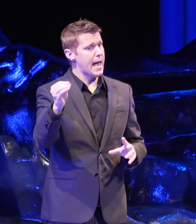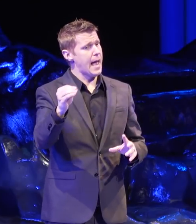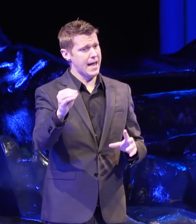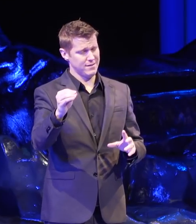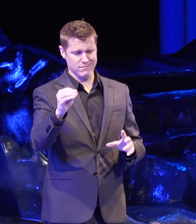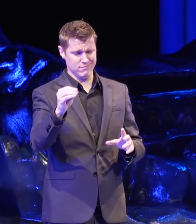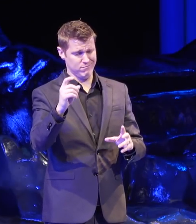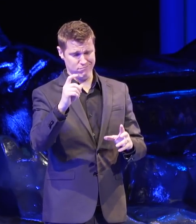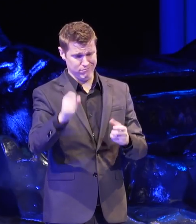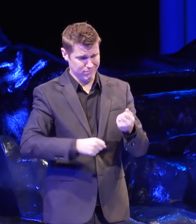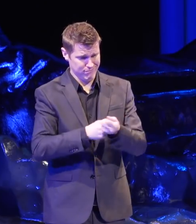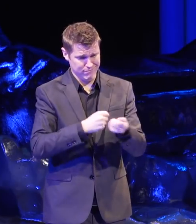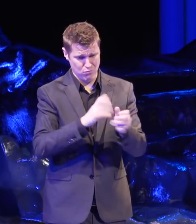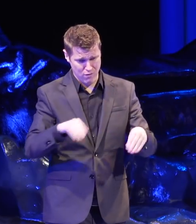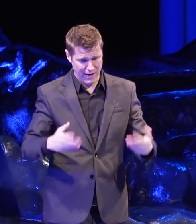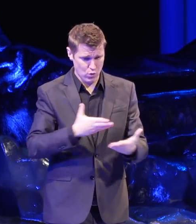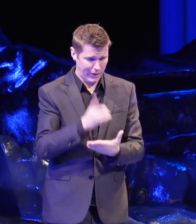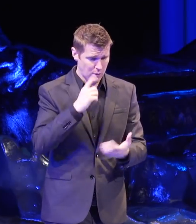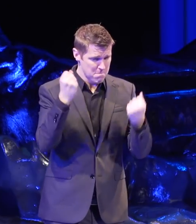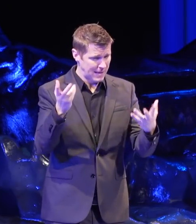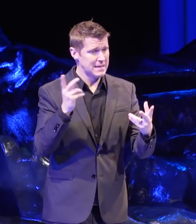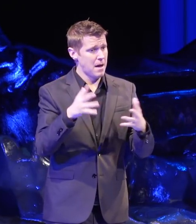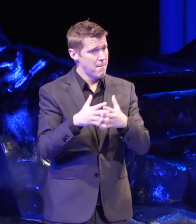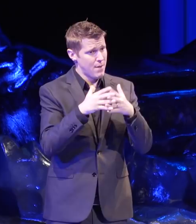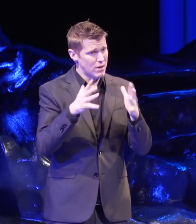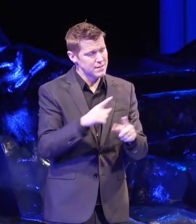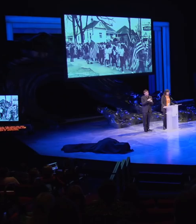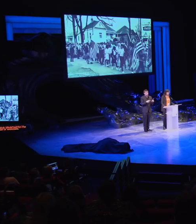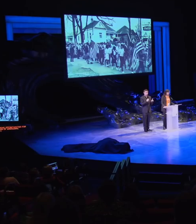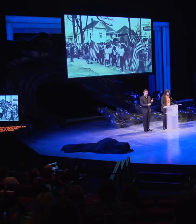for millions of Americans. But what I think he's trying to say,